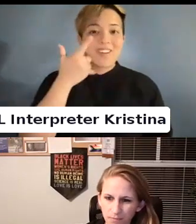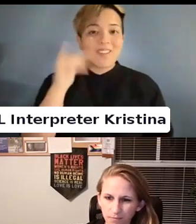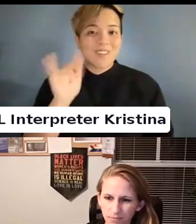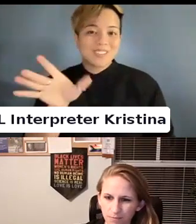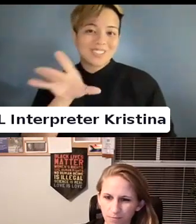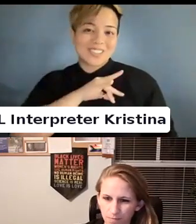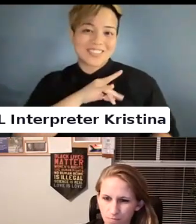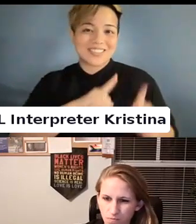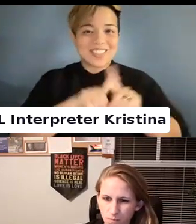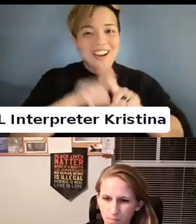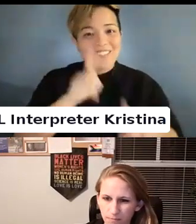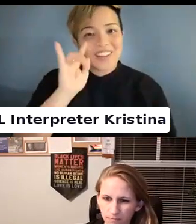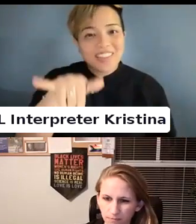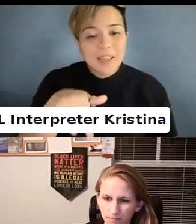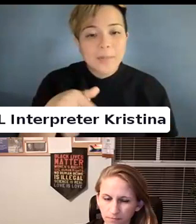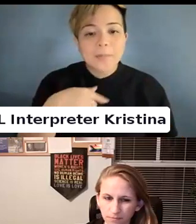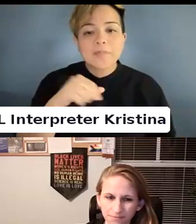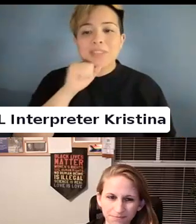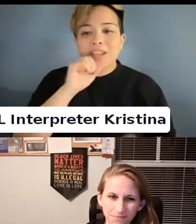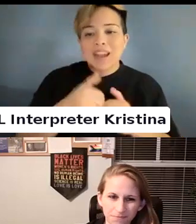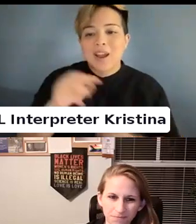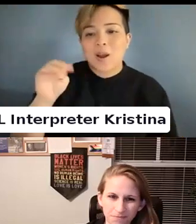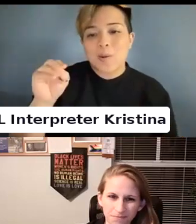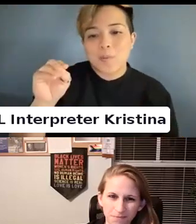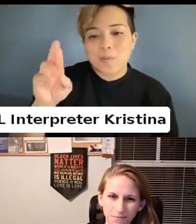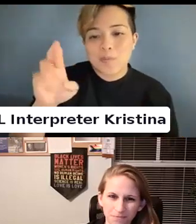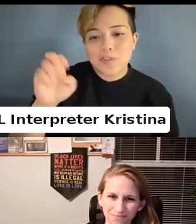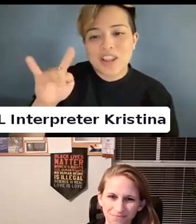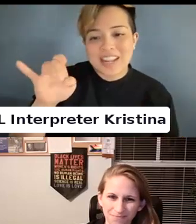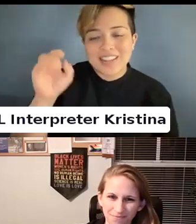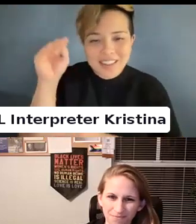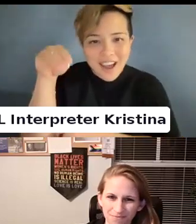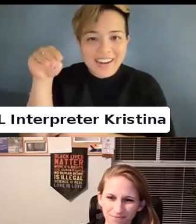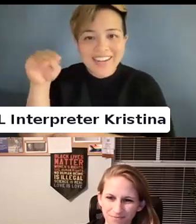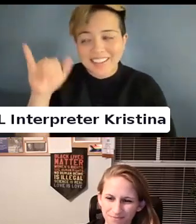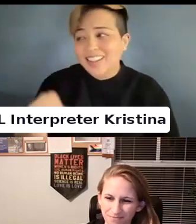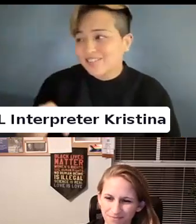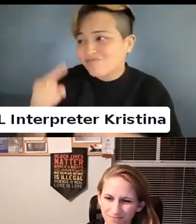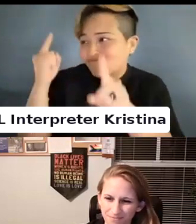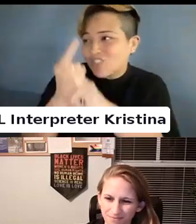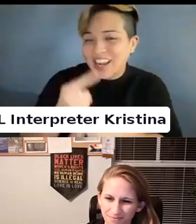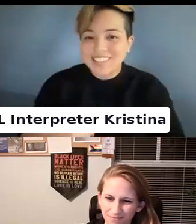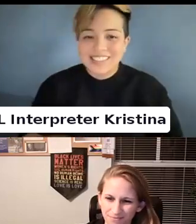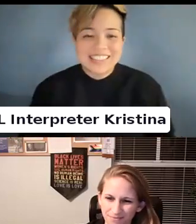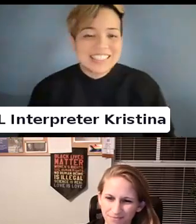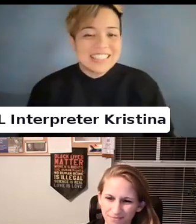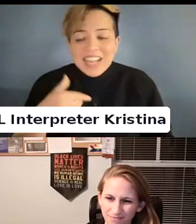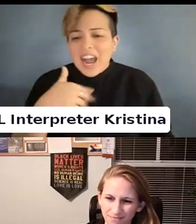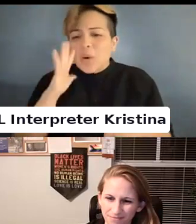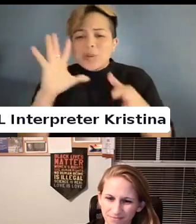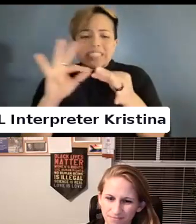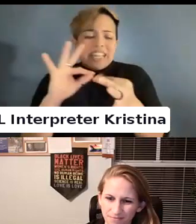I love how he nodded along like yeah.